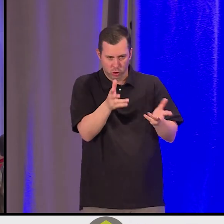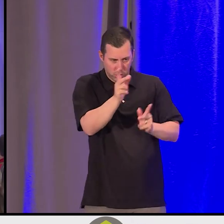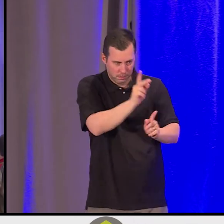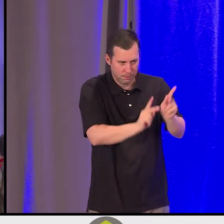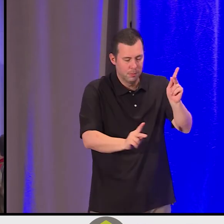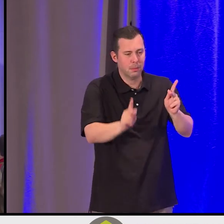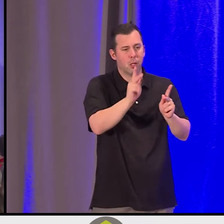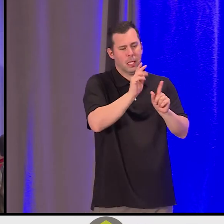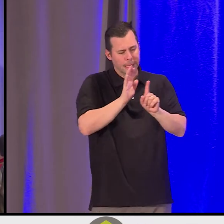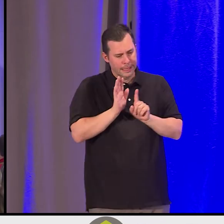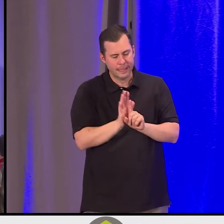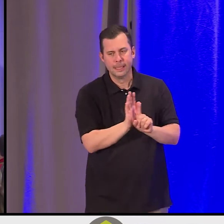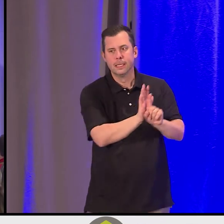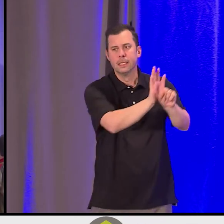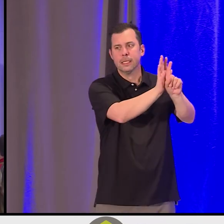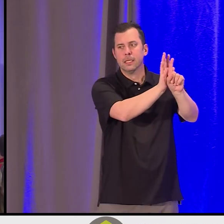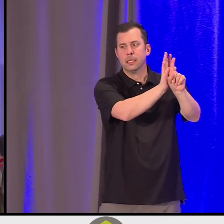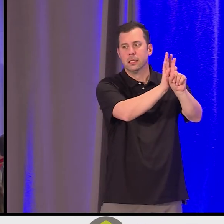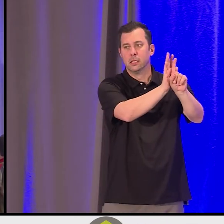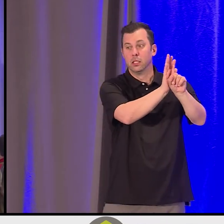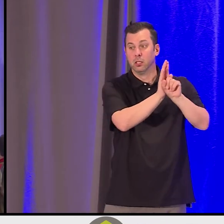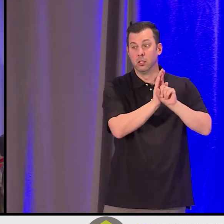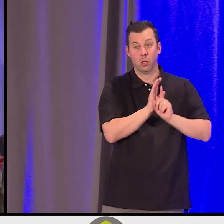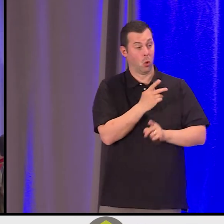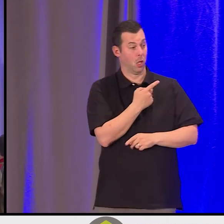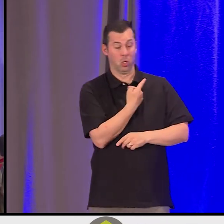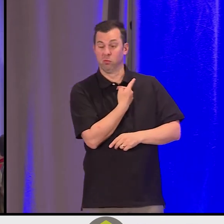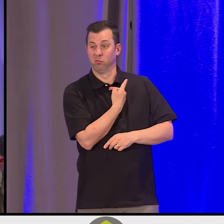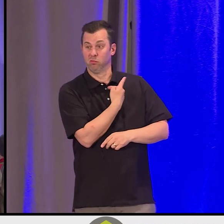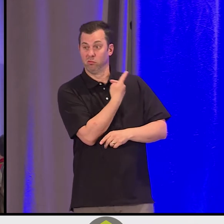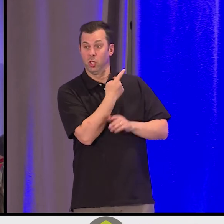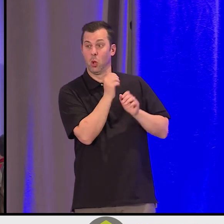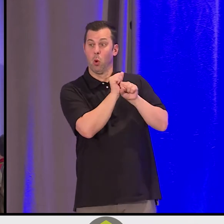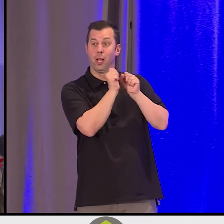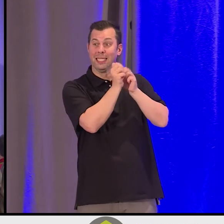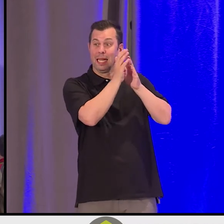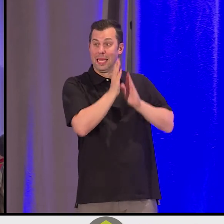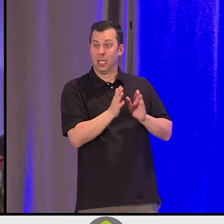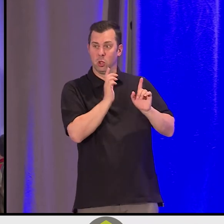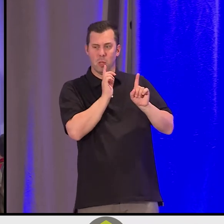When we're in leadership, we gently push up on one another. We [Indigenous language].